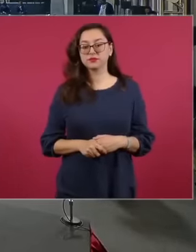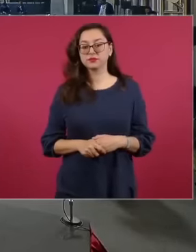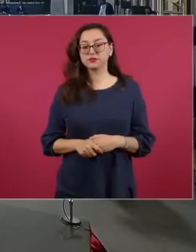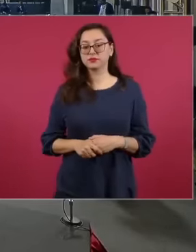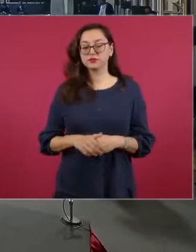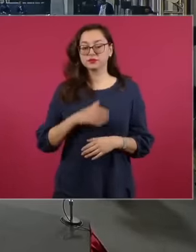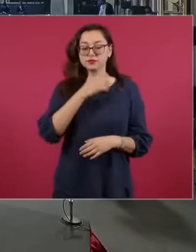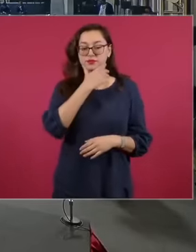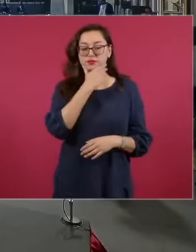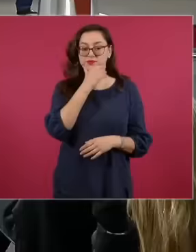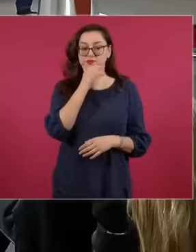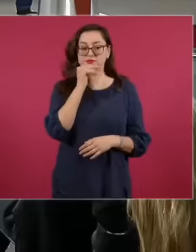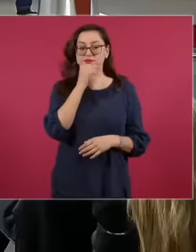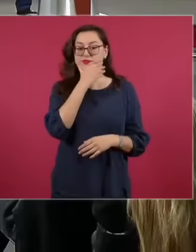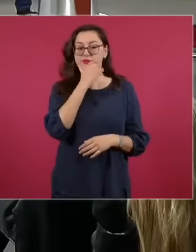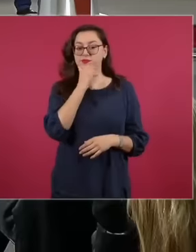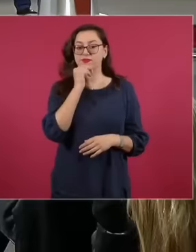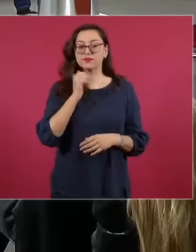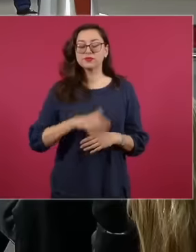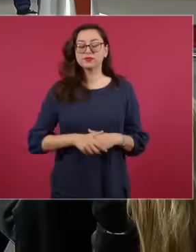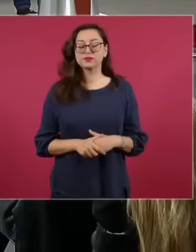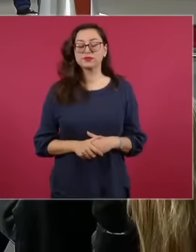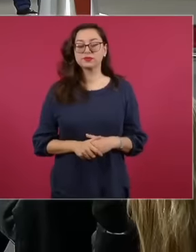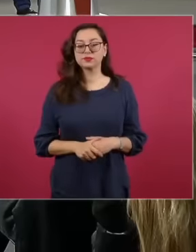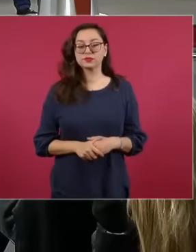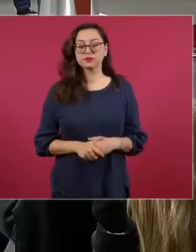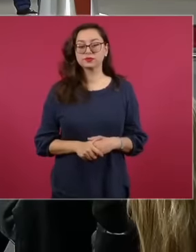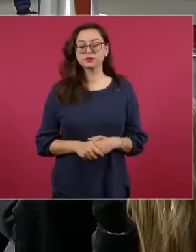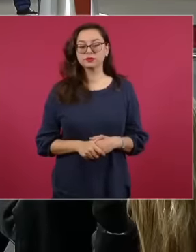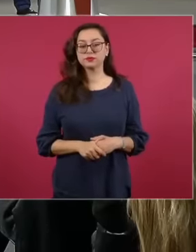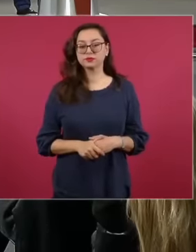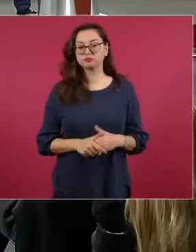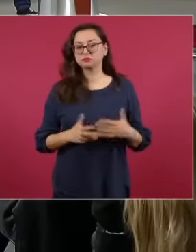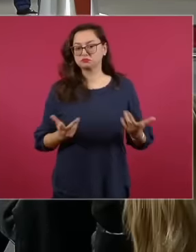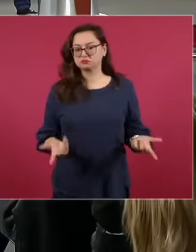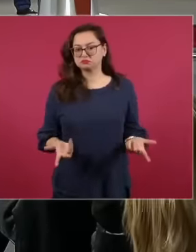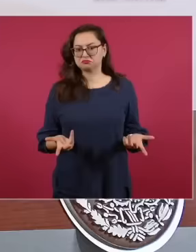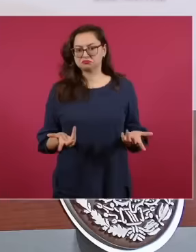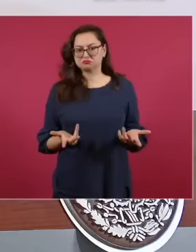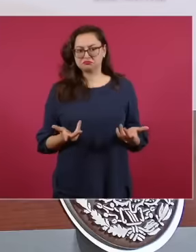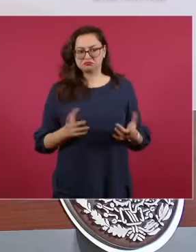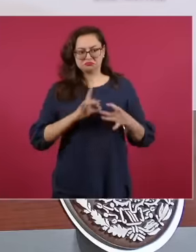beneficial for our people For our